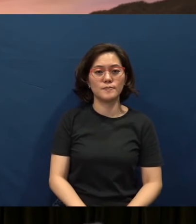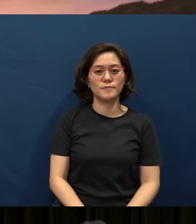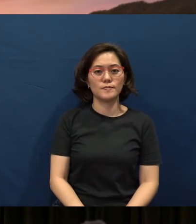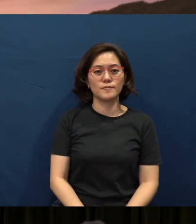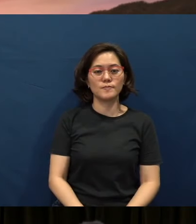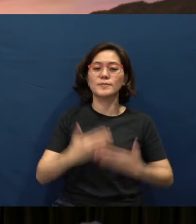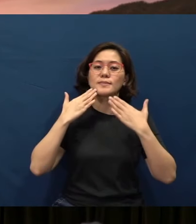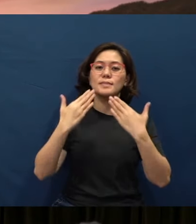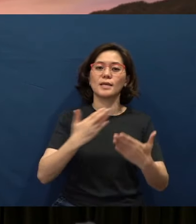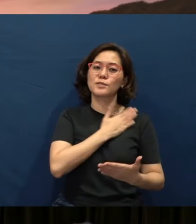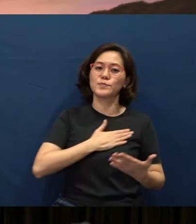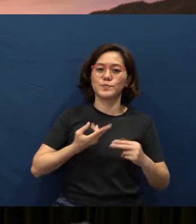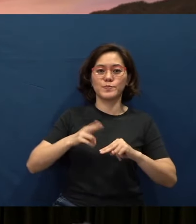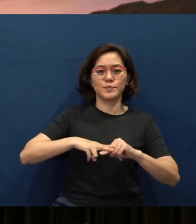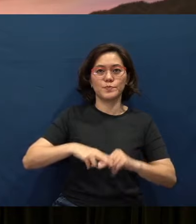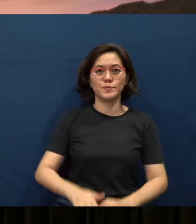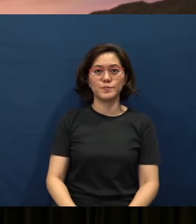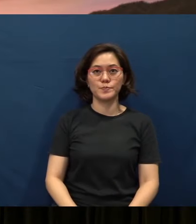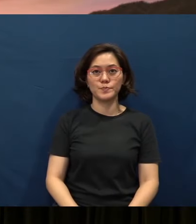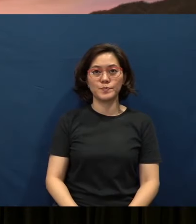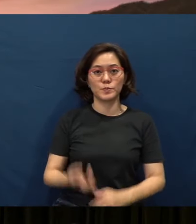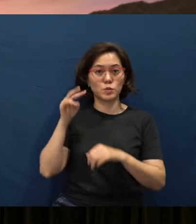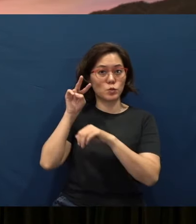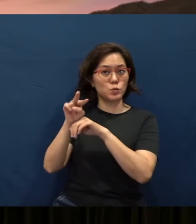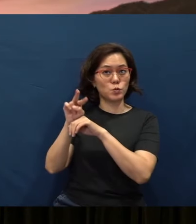Thank you. Please take a seat. And let's watch this video.